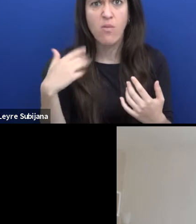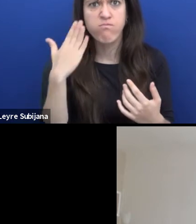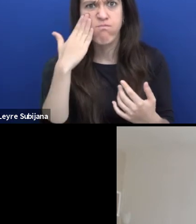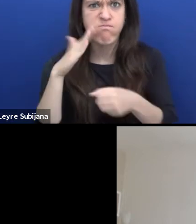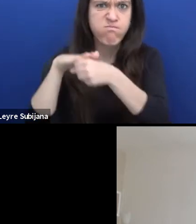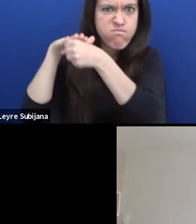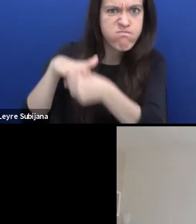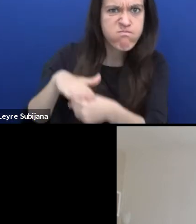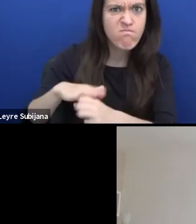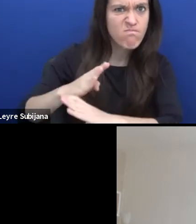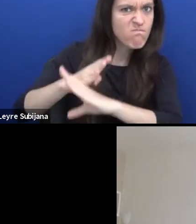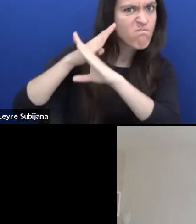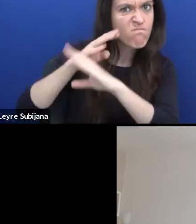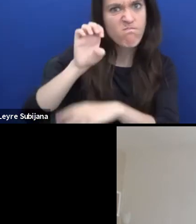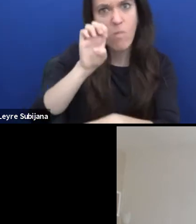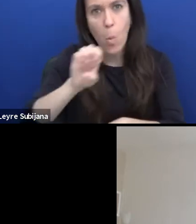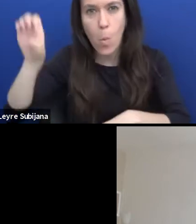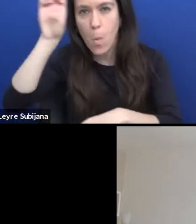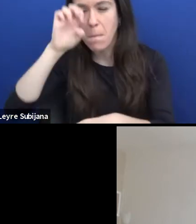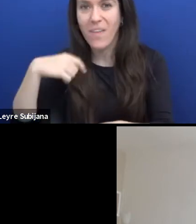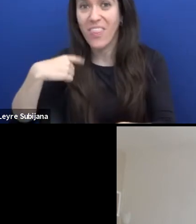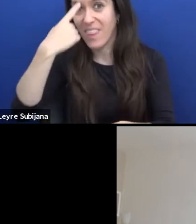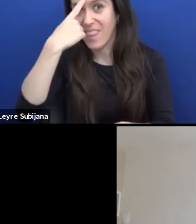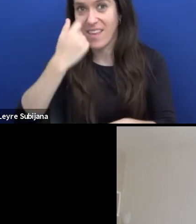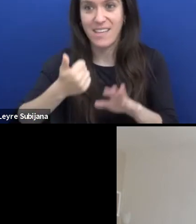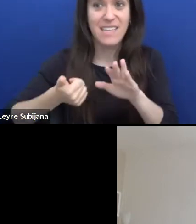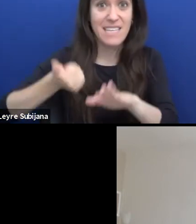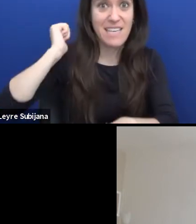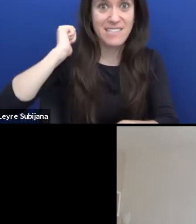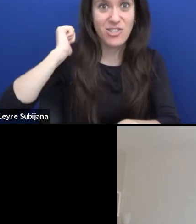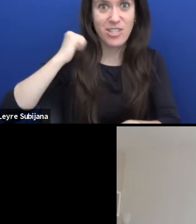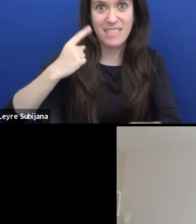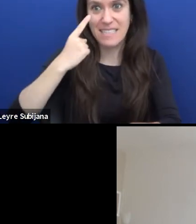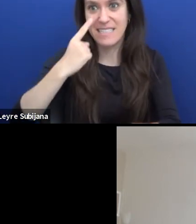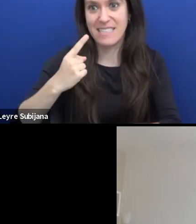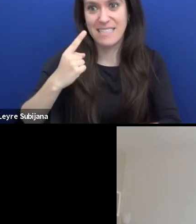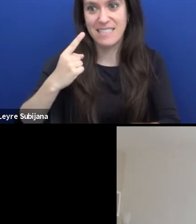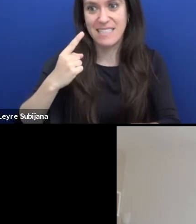and I think yesterday's election results of the